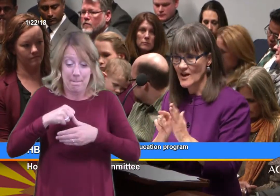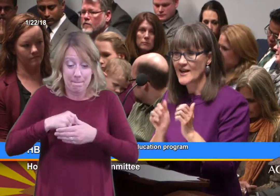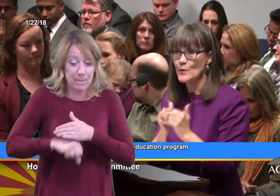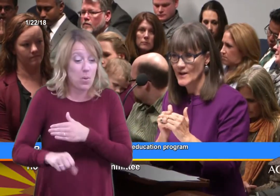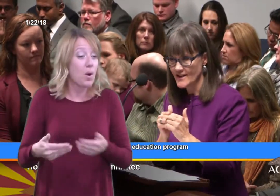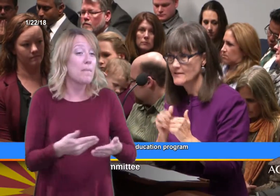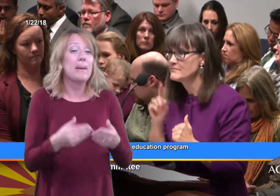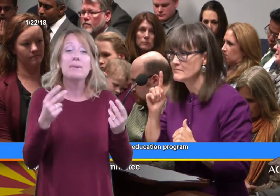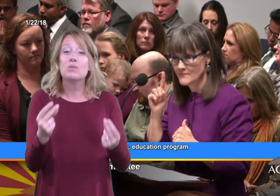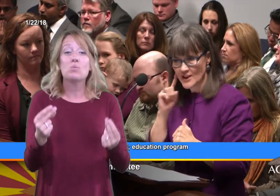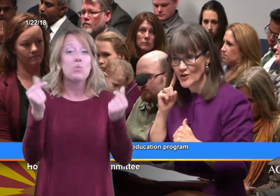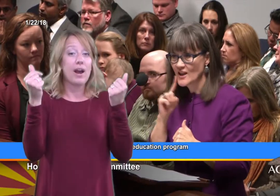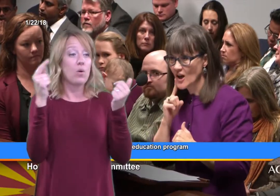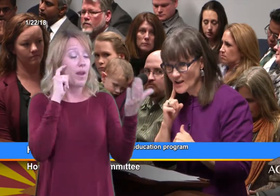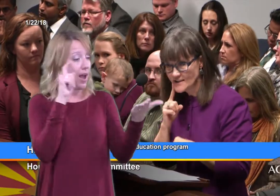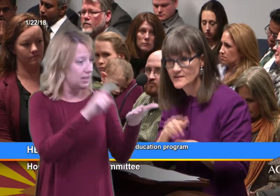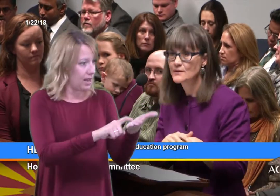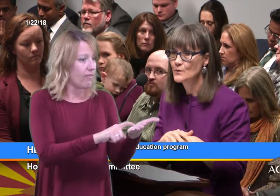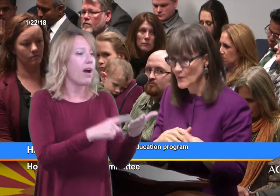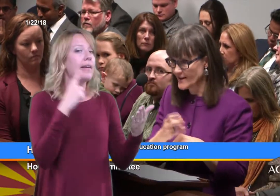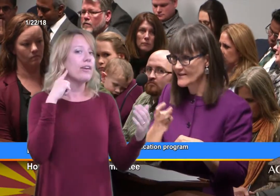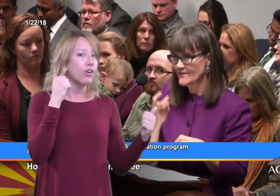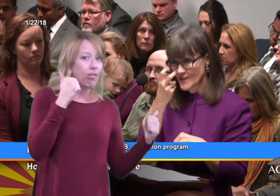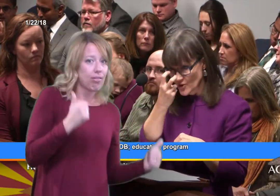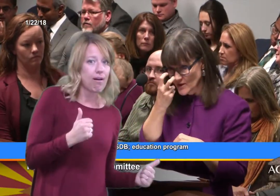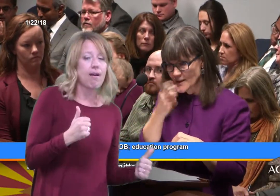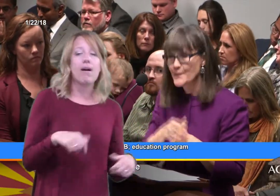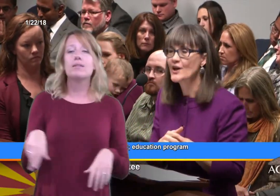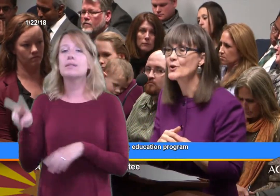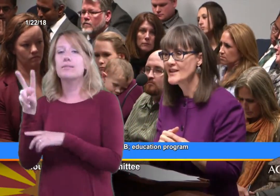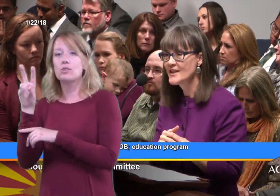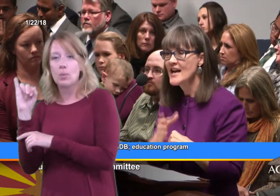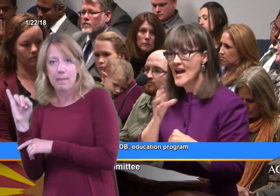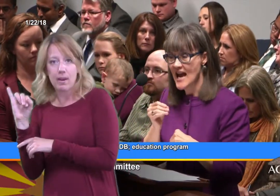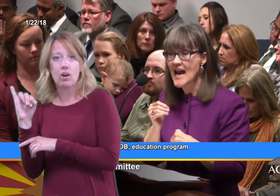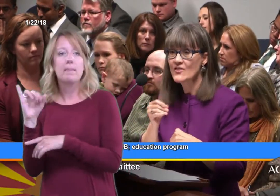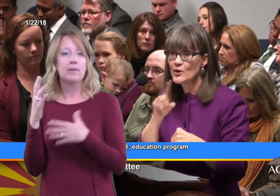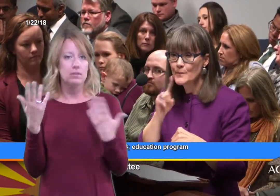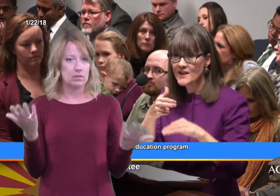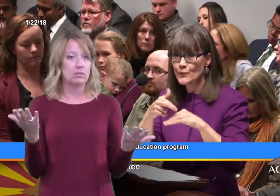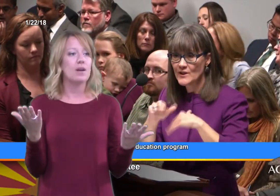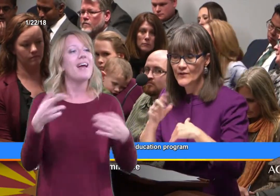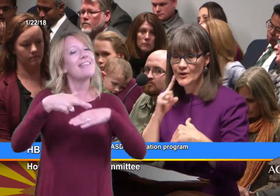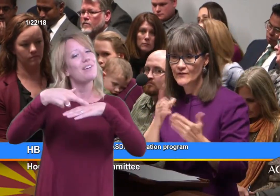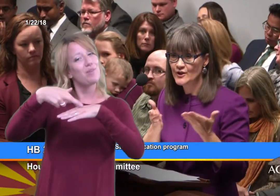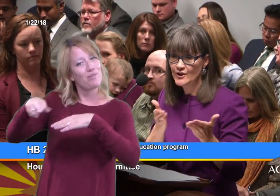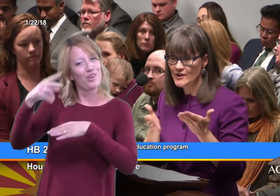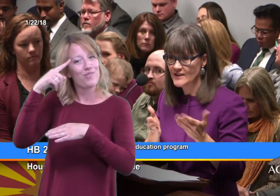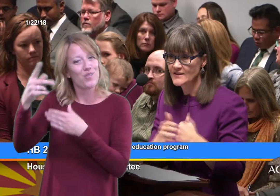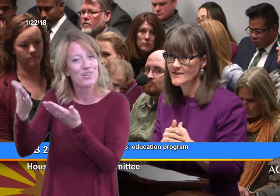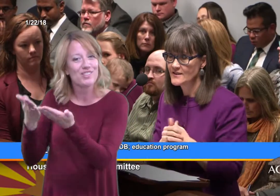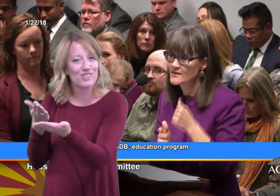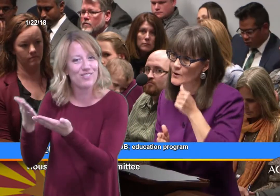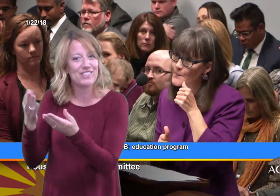identified with hearing loss, with visual impairment, and they're being referred for services.